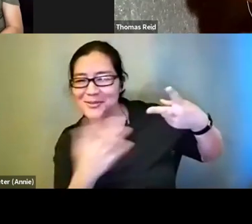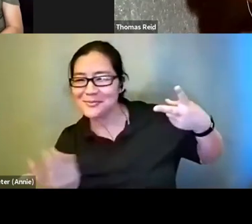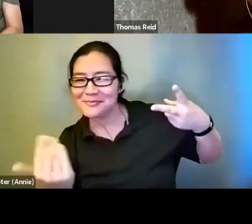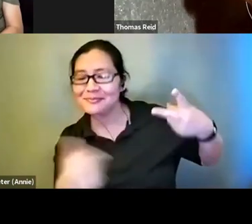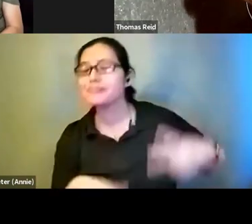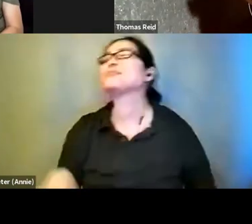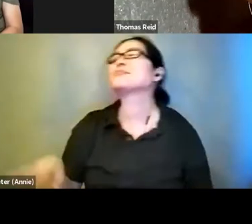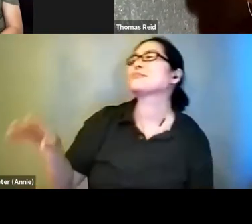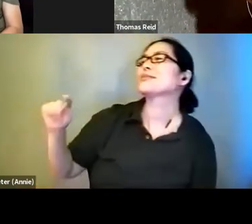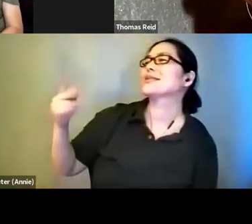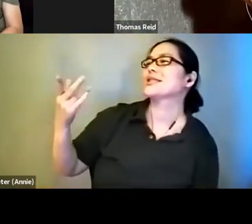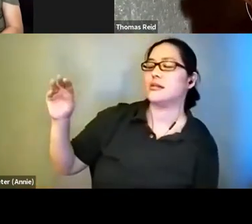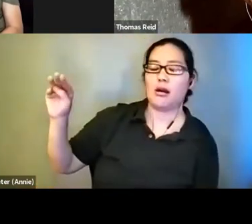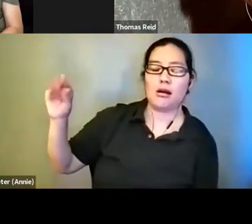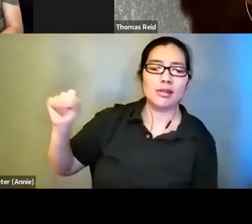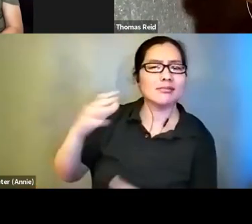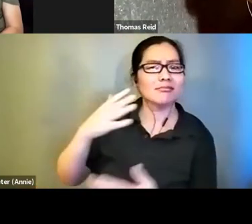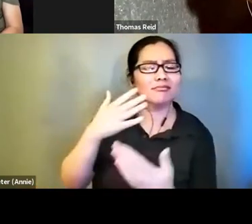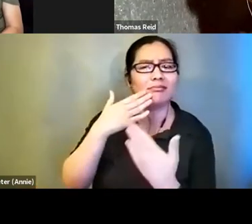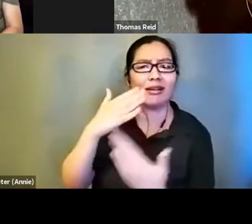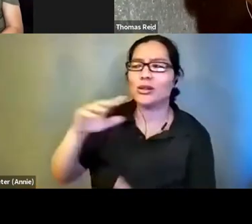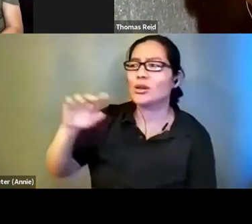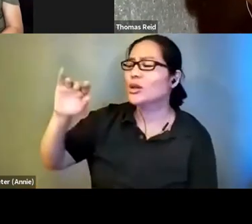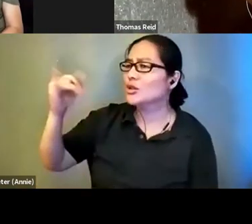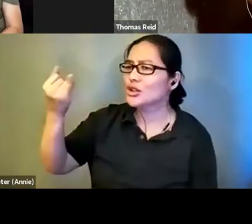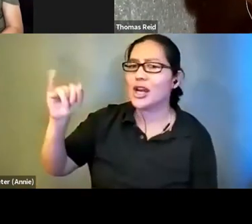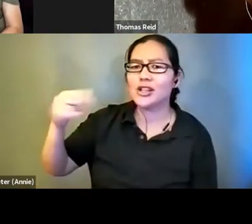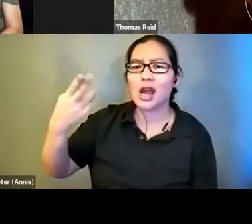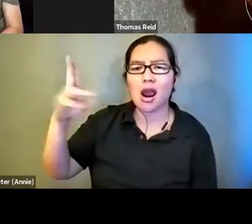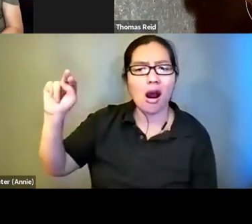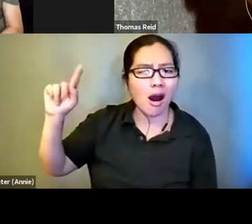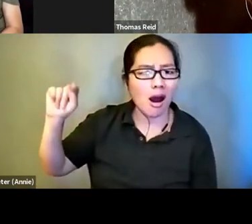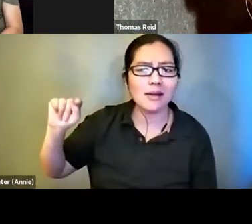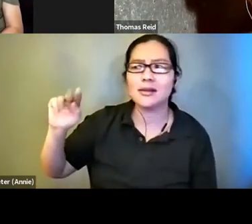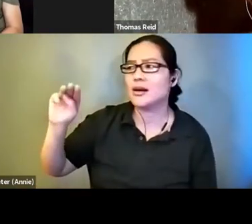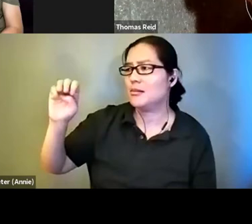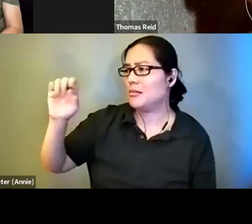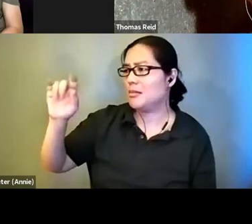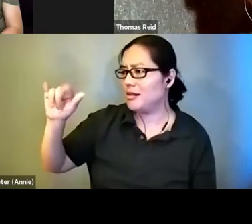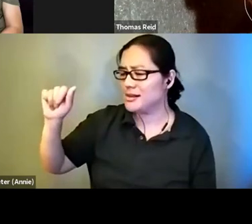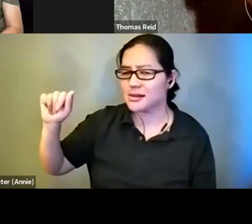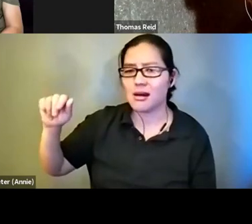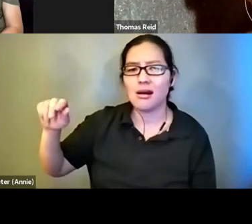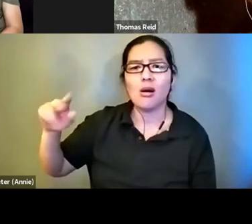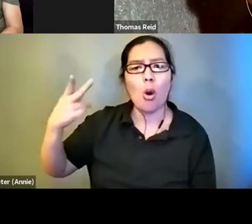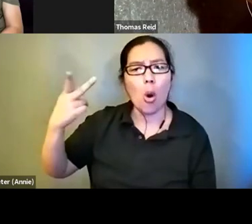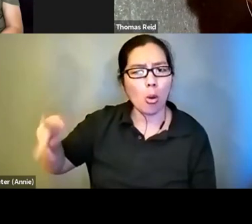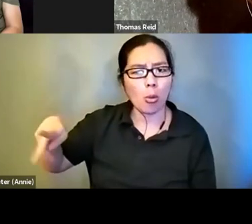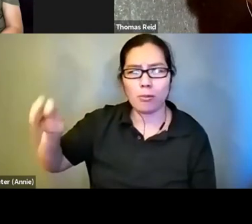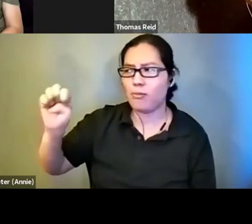to J J hunt and Melissa hope. Great professionals. I know them both. I know you work with some Nov